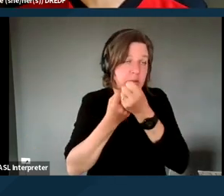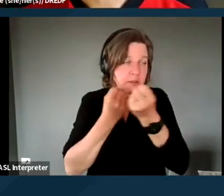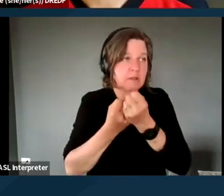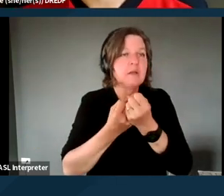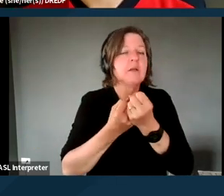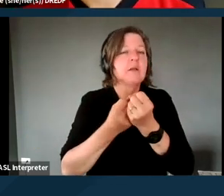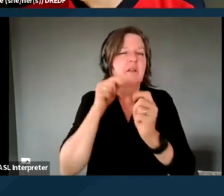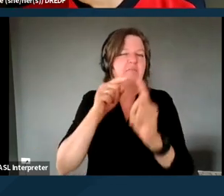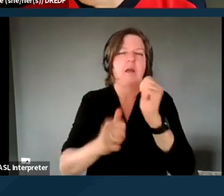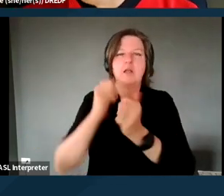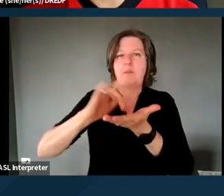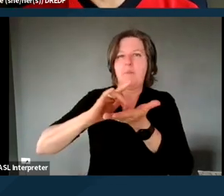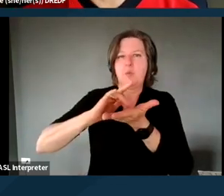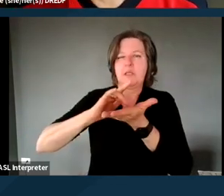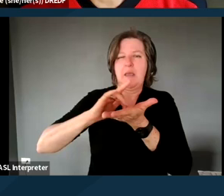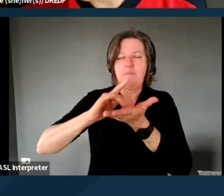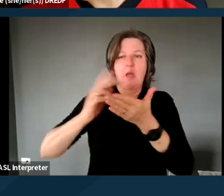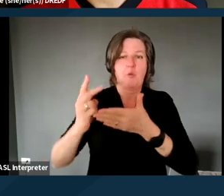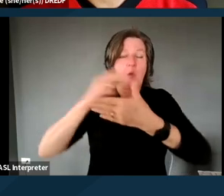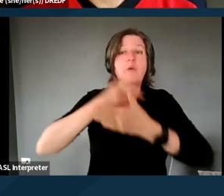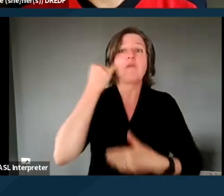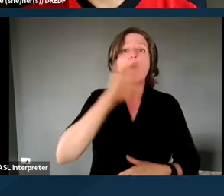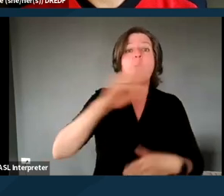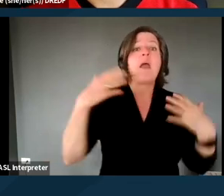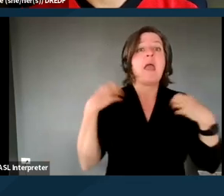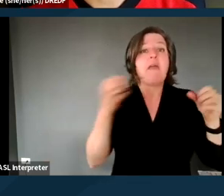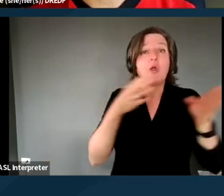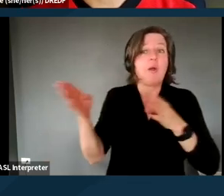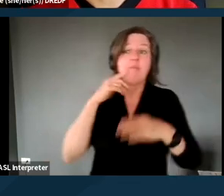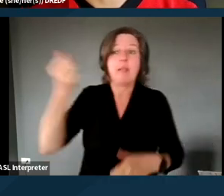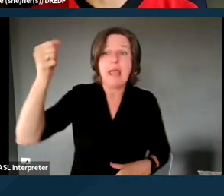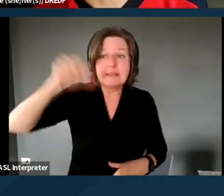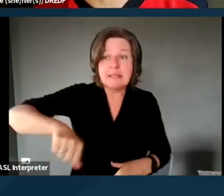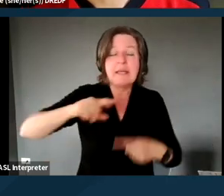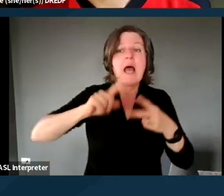If your health plan denies or changes or delays your request for medical services,